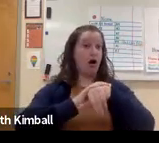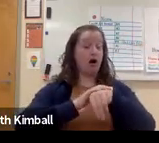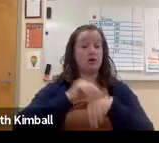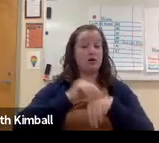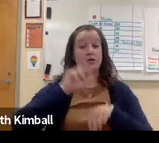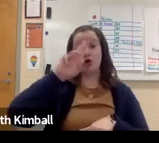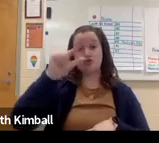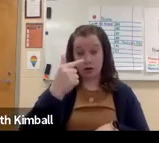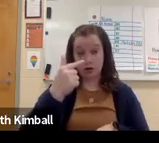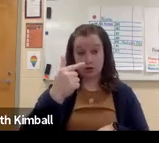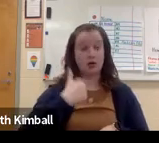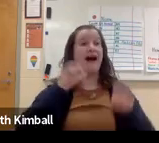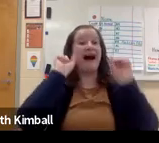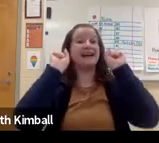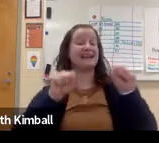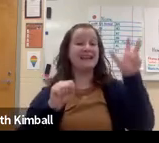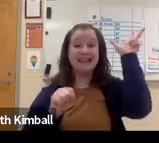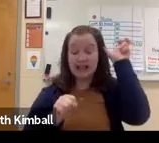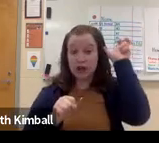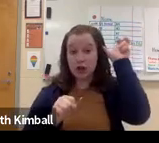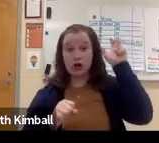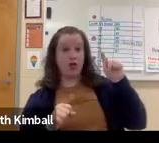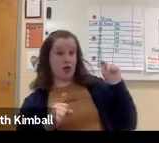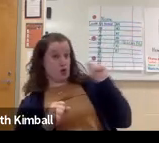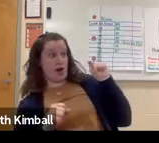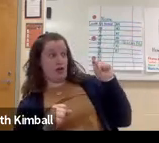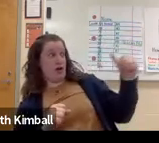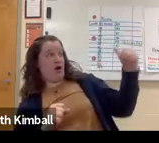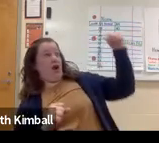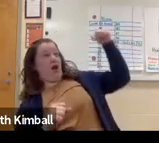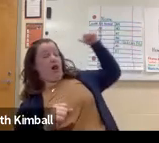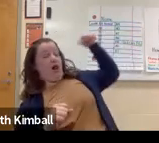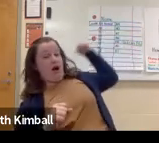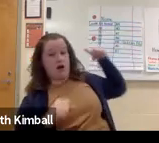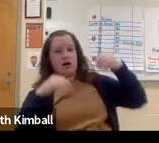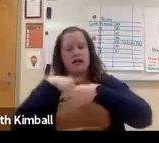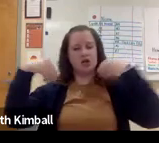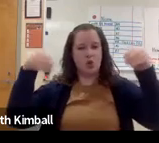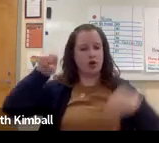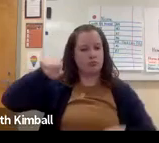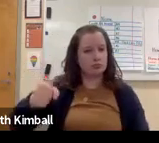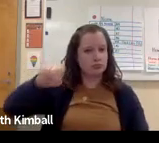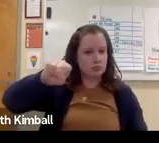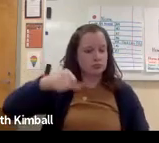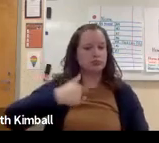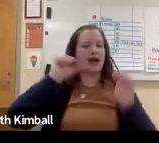I can hear someone walking behind me. I might be able to pick up environmental noise.